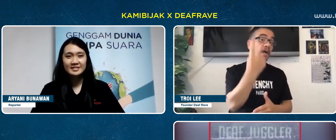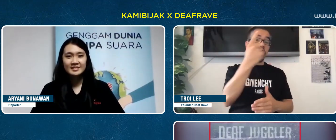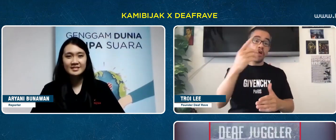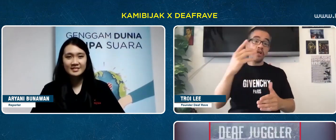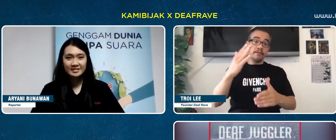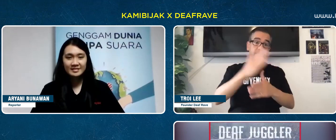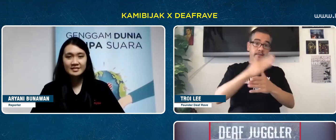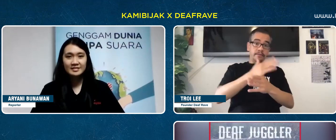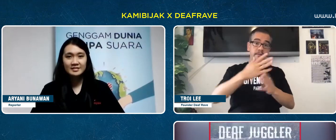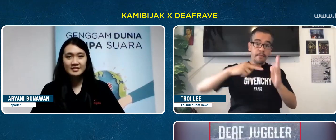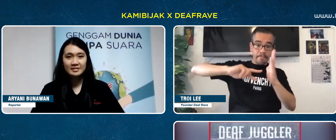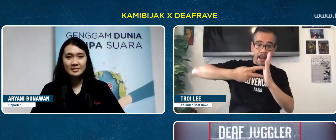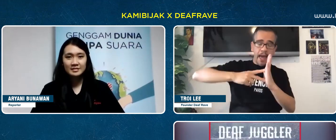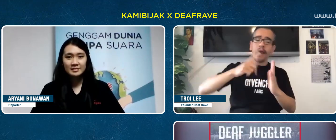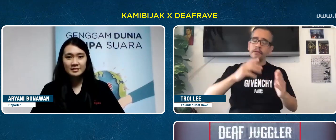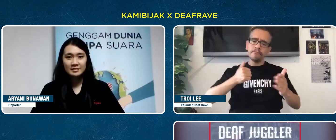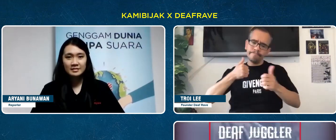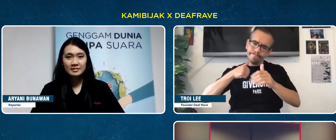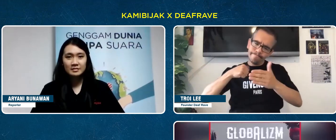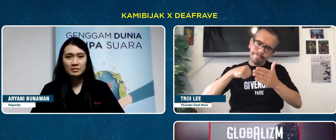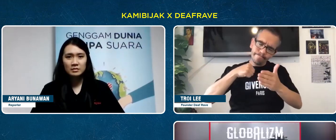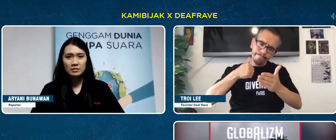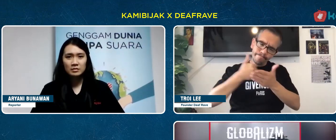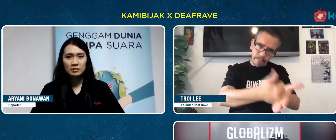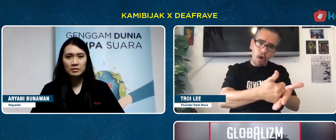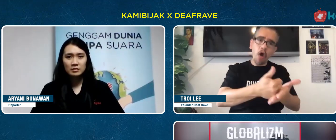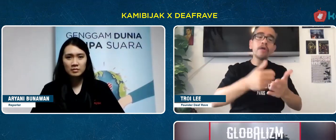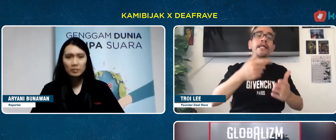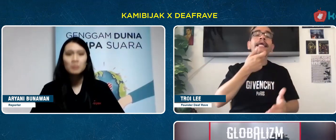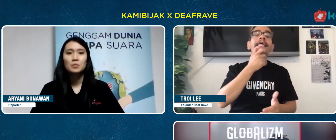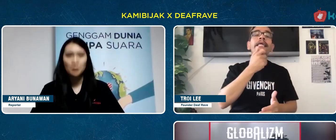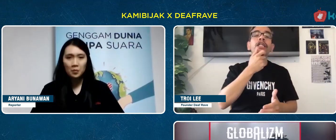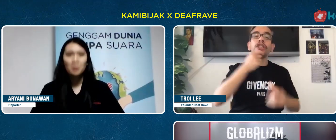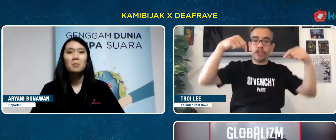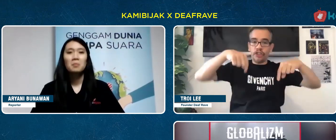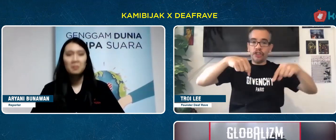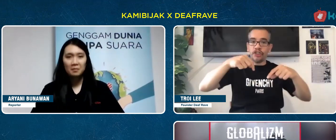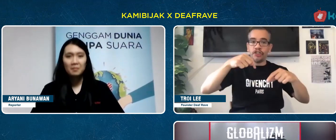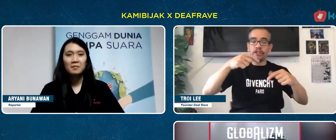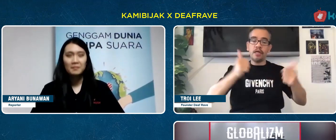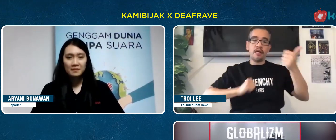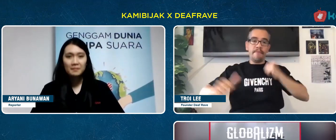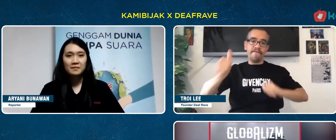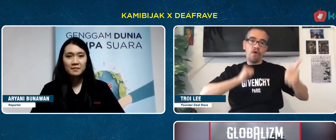The first plan, was a show from England.